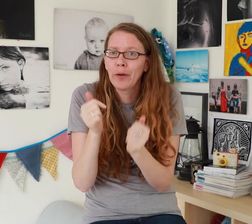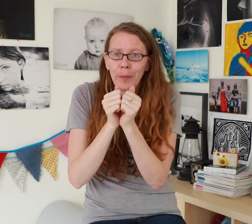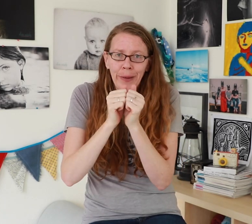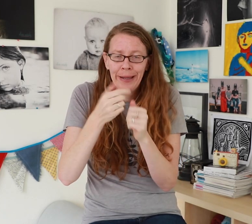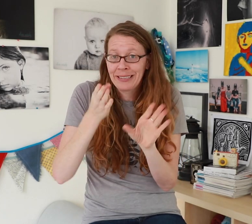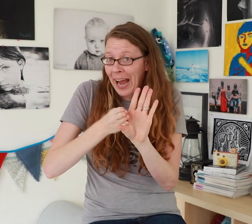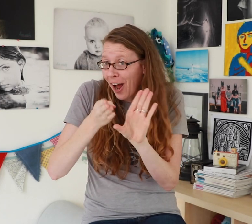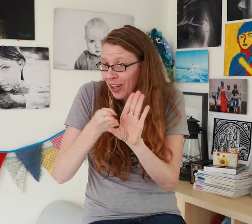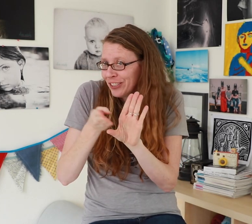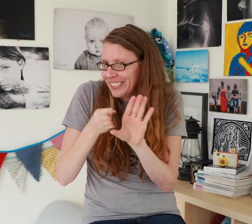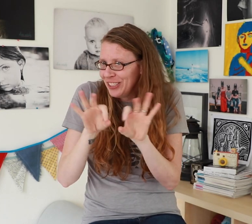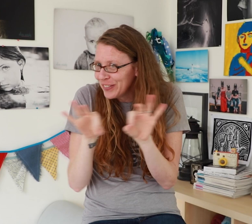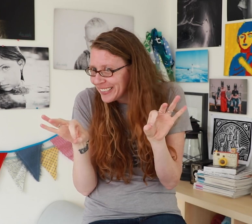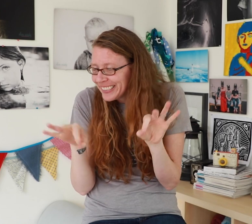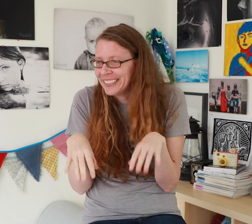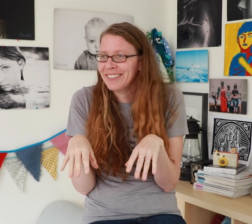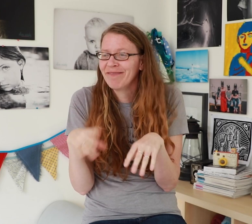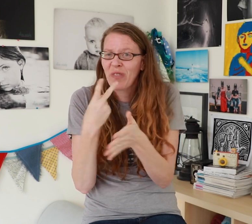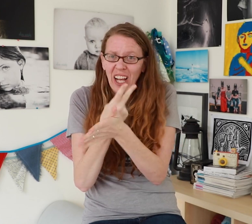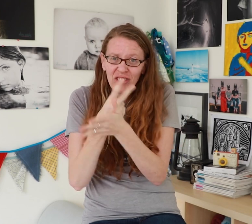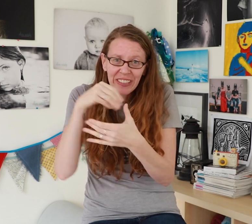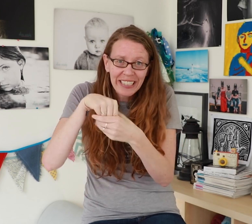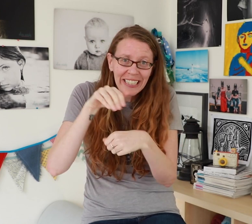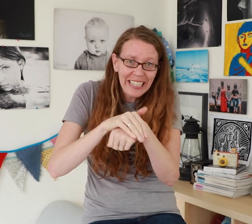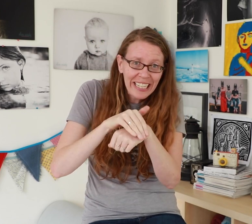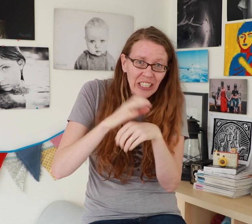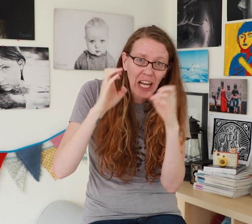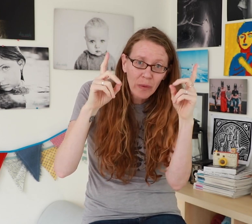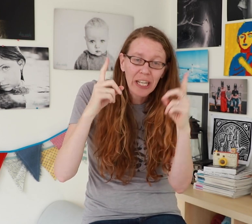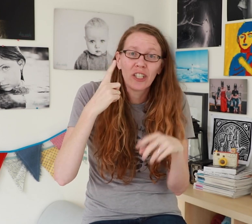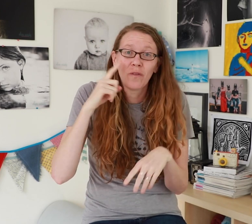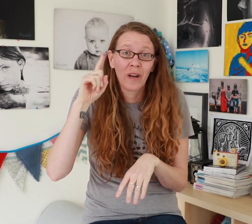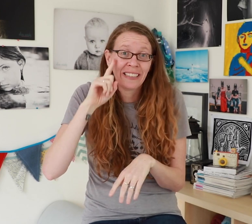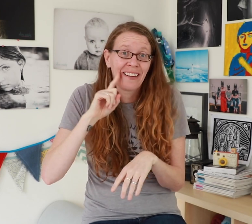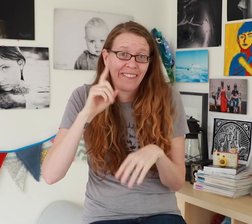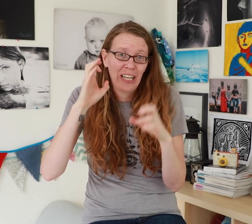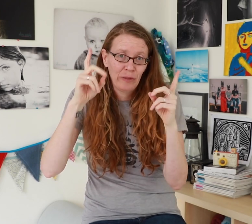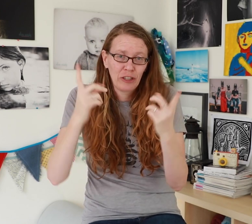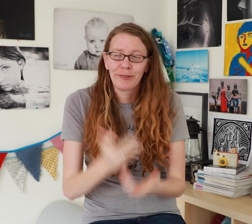with a bachelor’s in Psychology and a master’s in Secondary Education (MSSE).